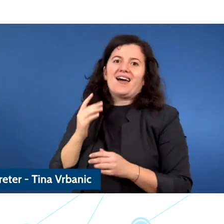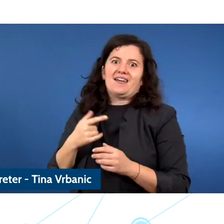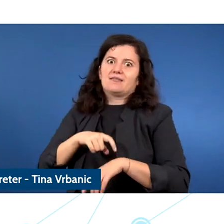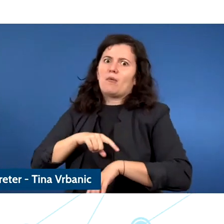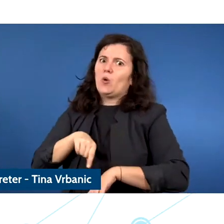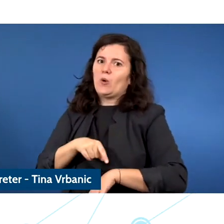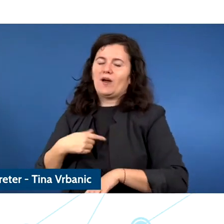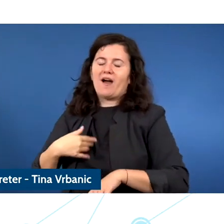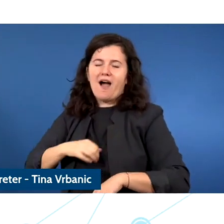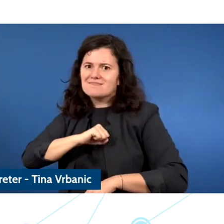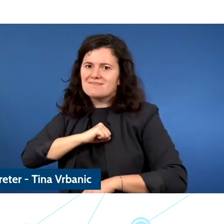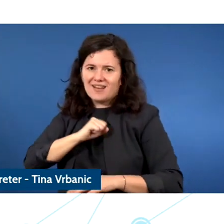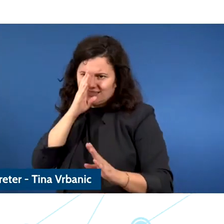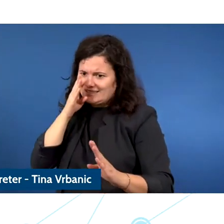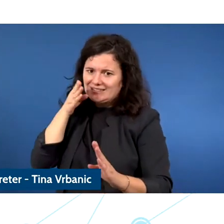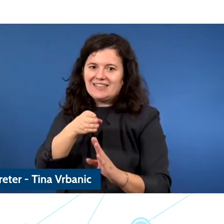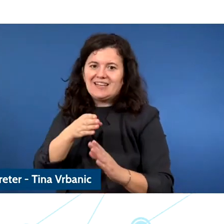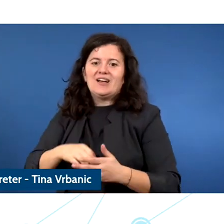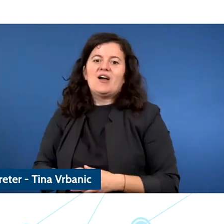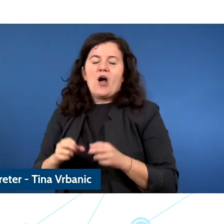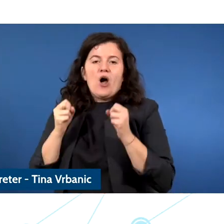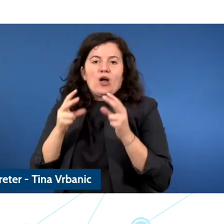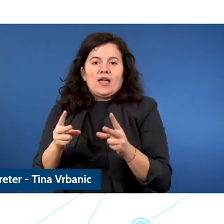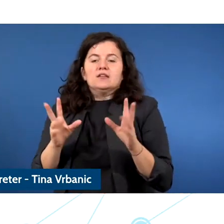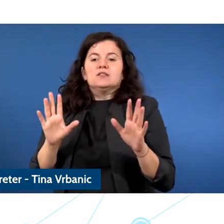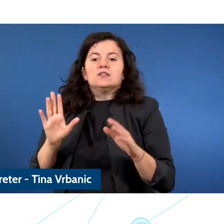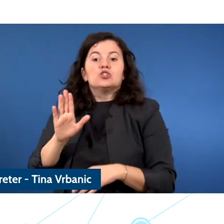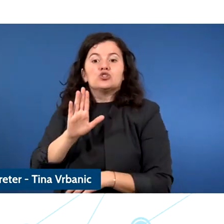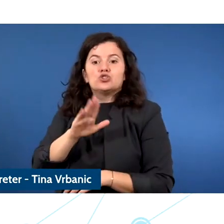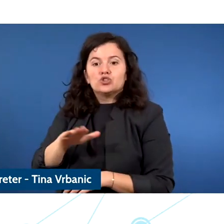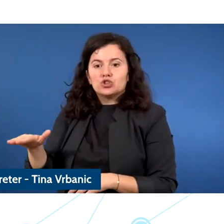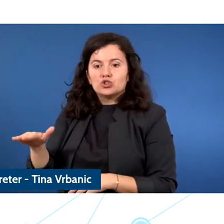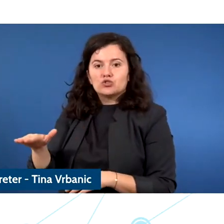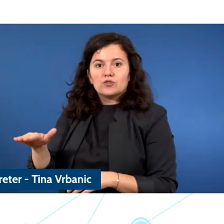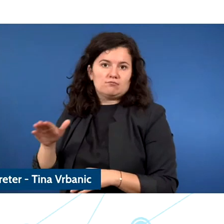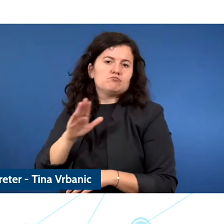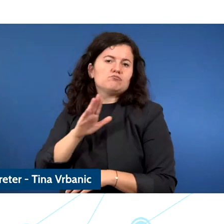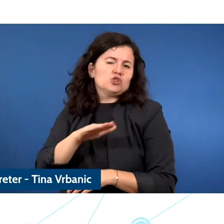I think that children should not in this digital decade be the objects of